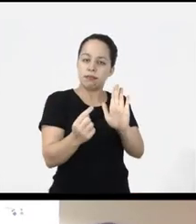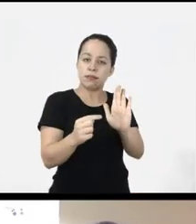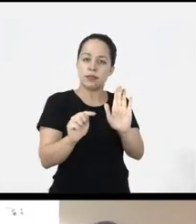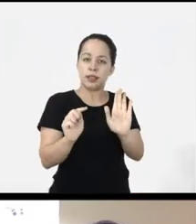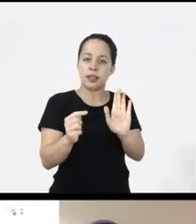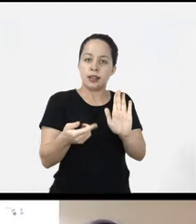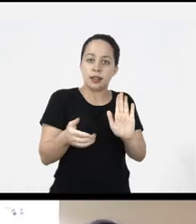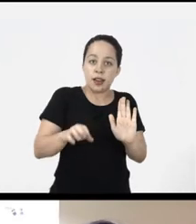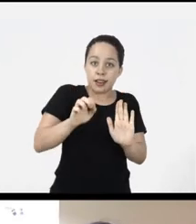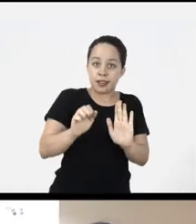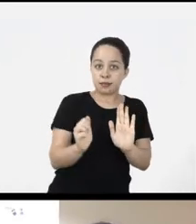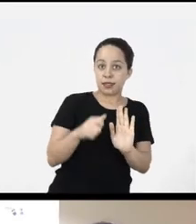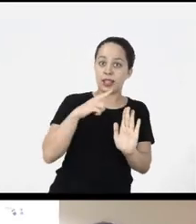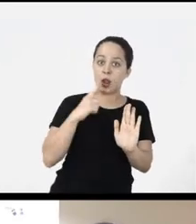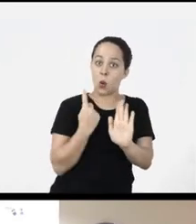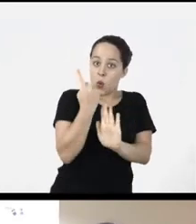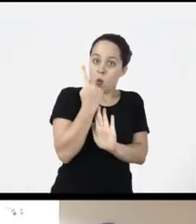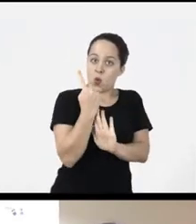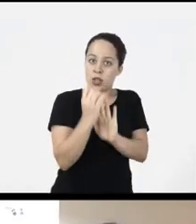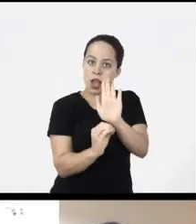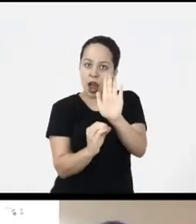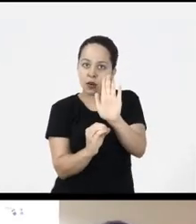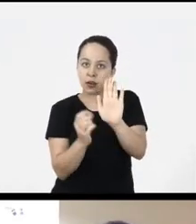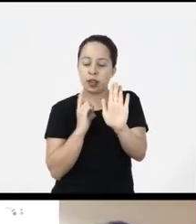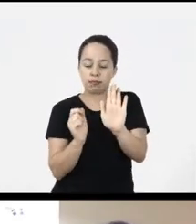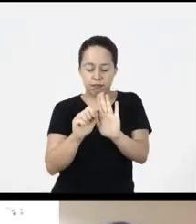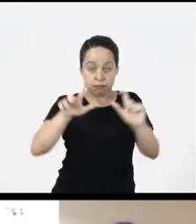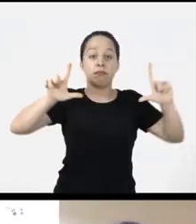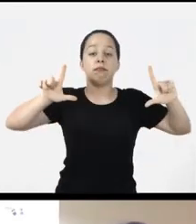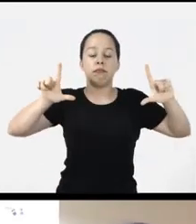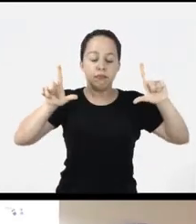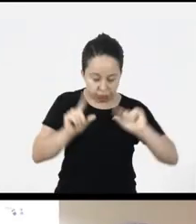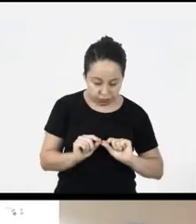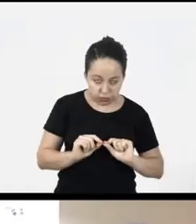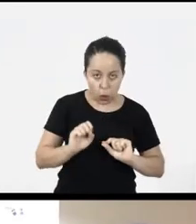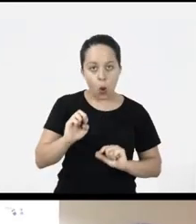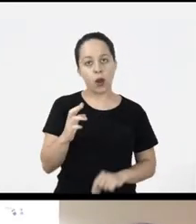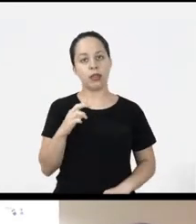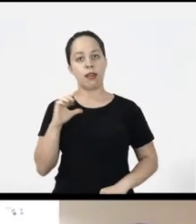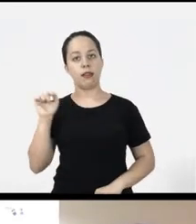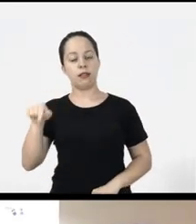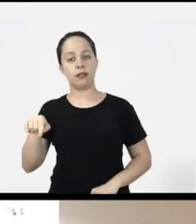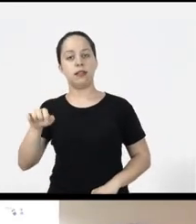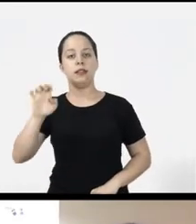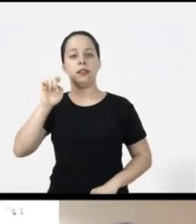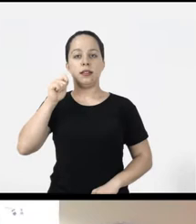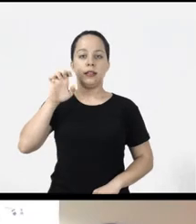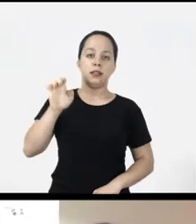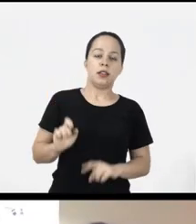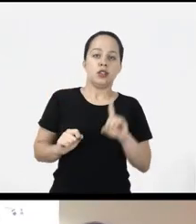it will do one of the mouse functions so the left click or right click or right